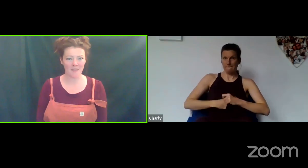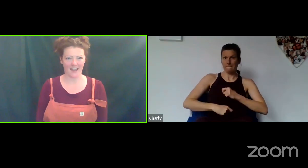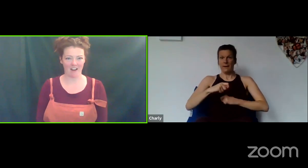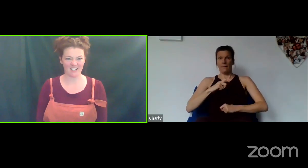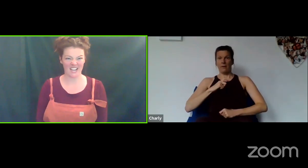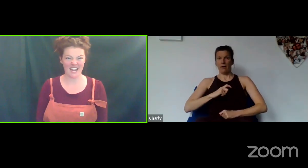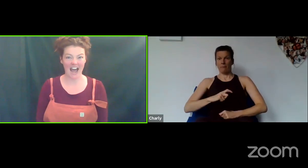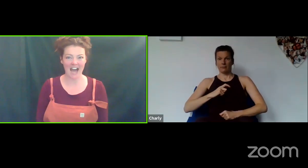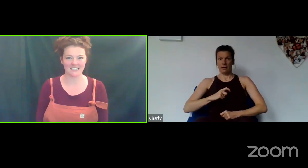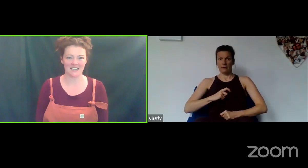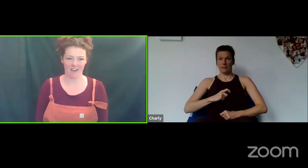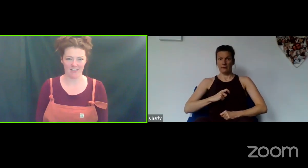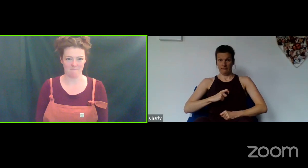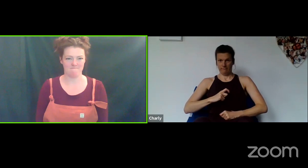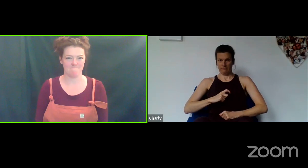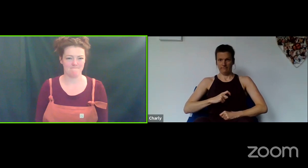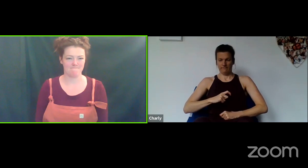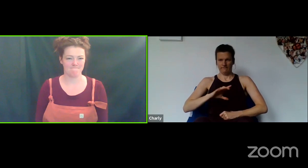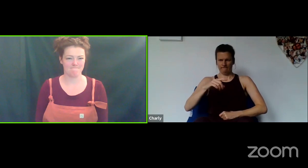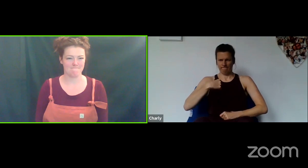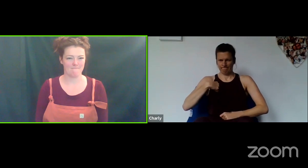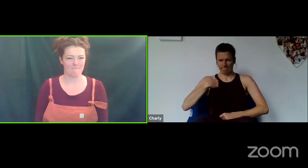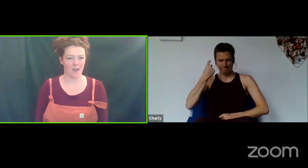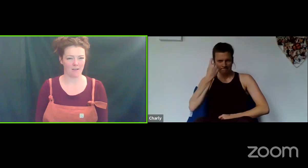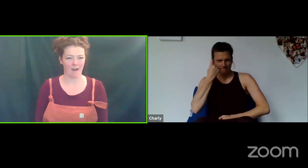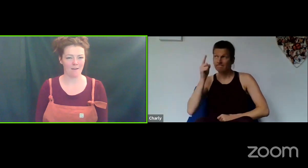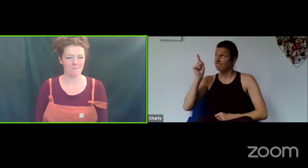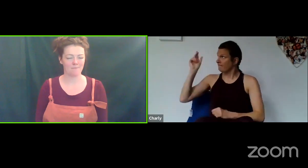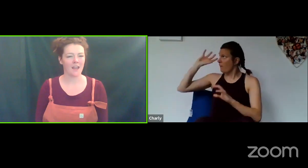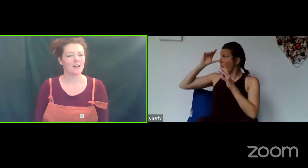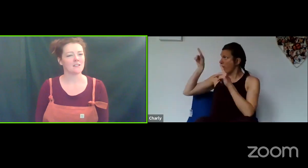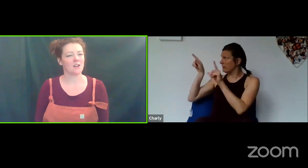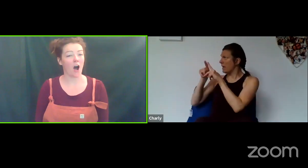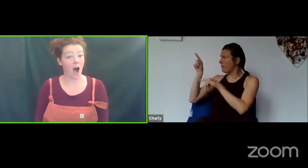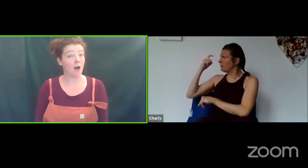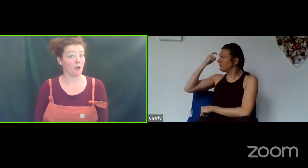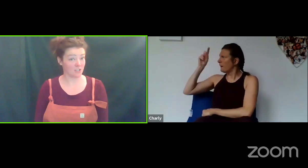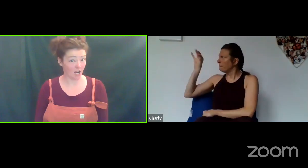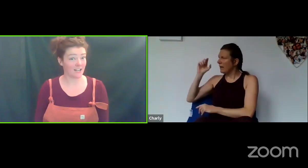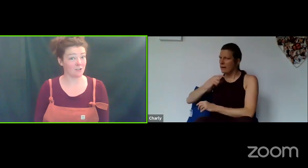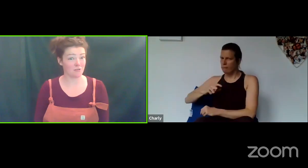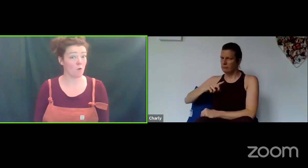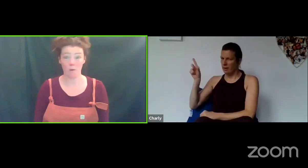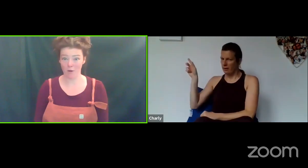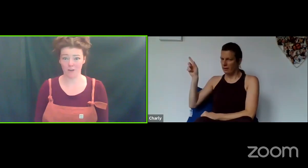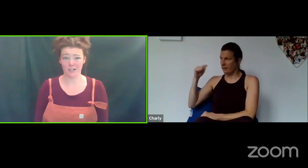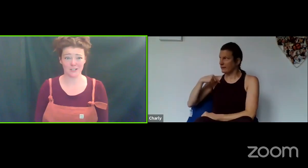character and act like them. So Charlie and Laura, we're both going to do